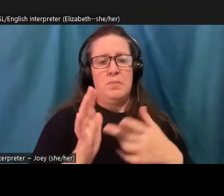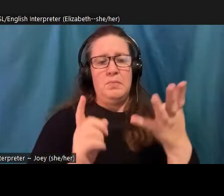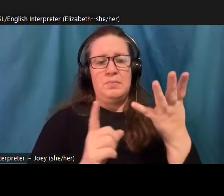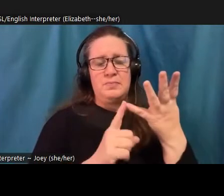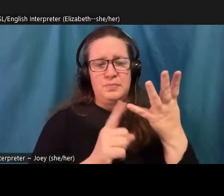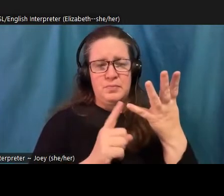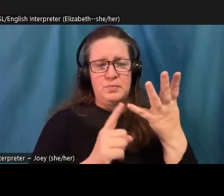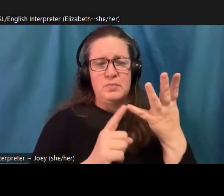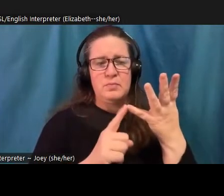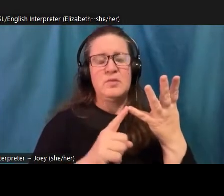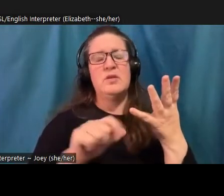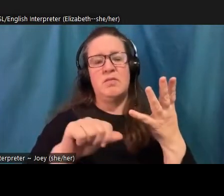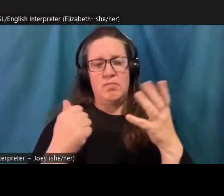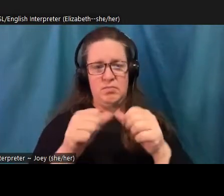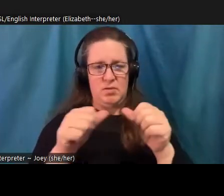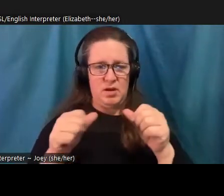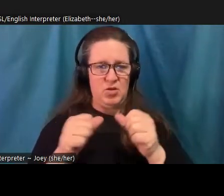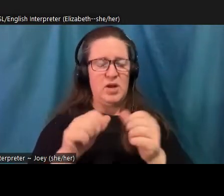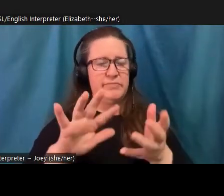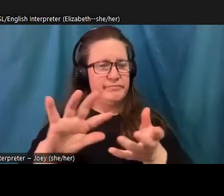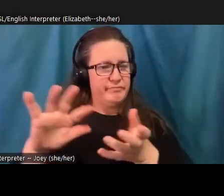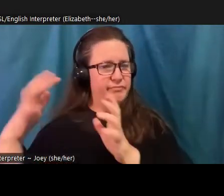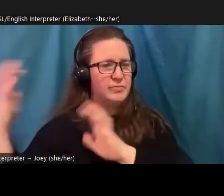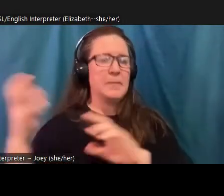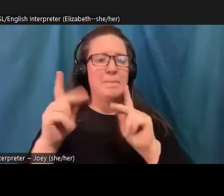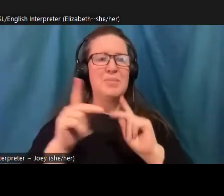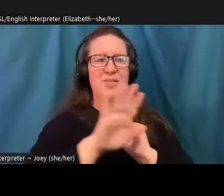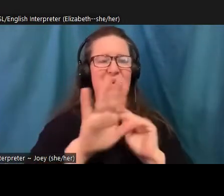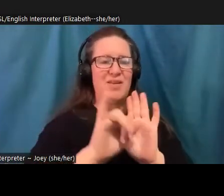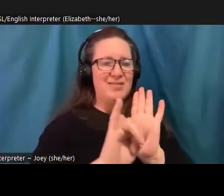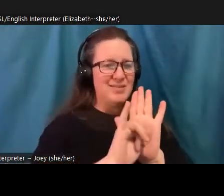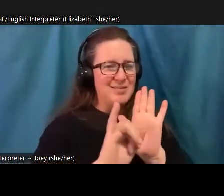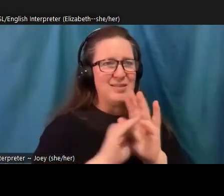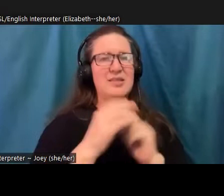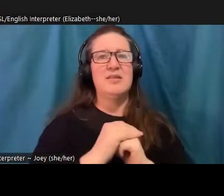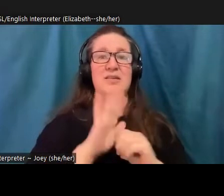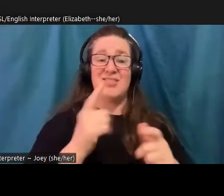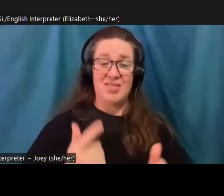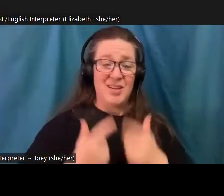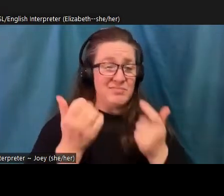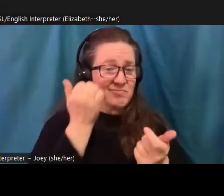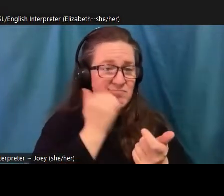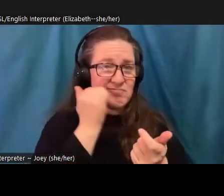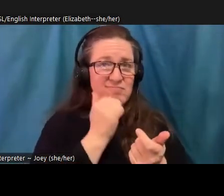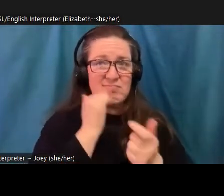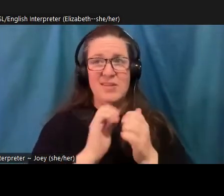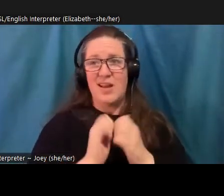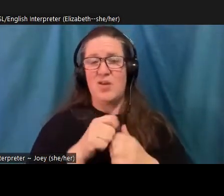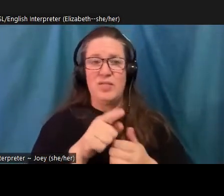disrupting is people's identity, and livelihood and subsistence. And that's especially true for people whose ways of life are